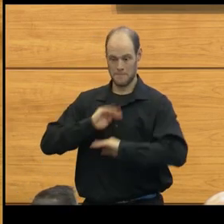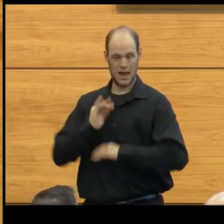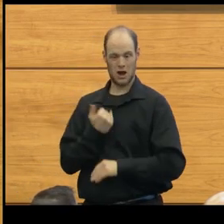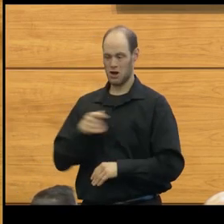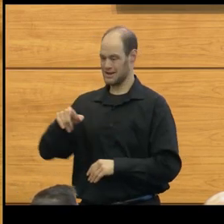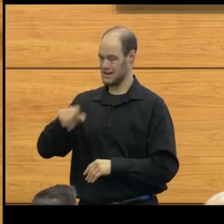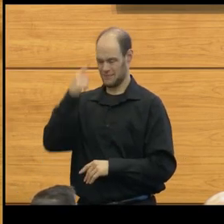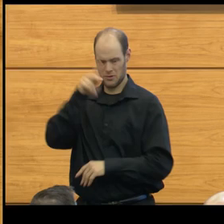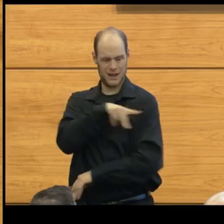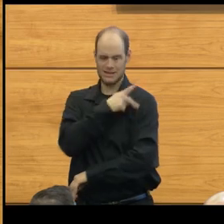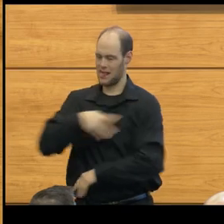but we're trying to.